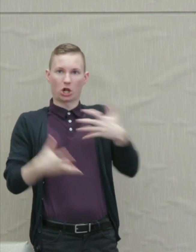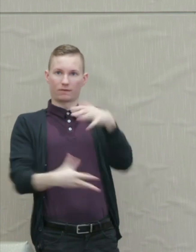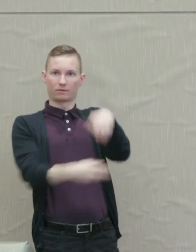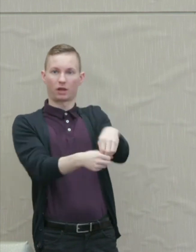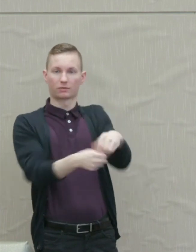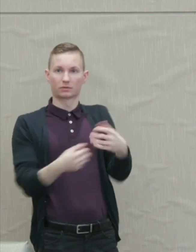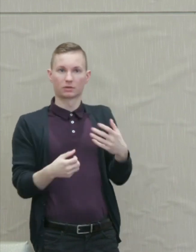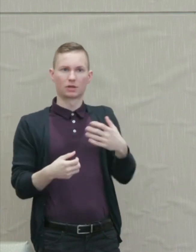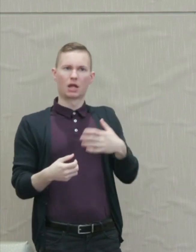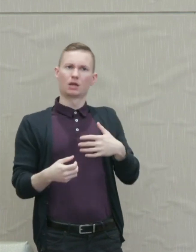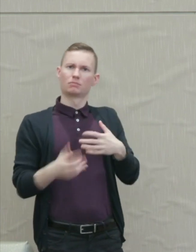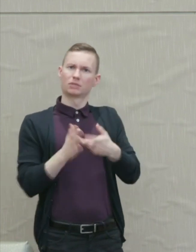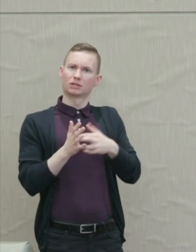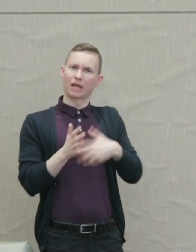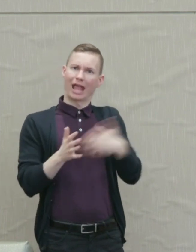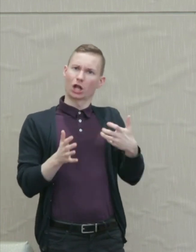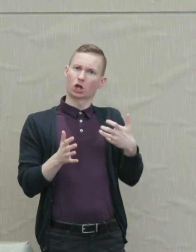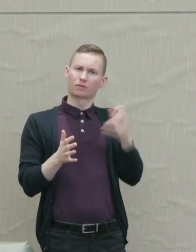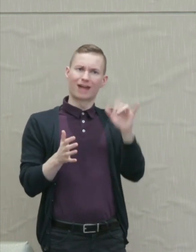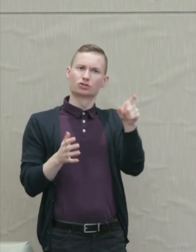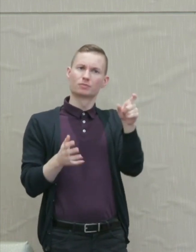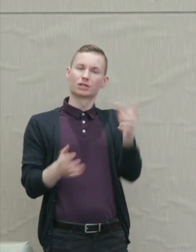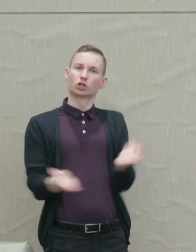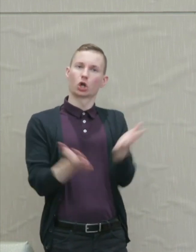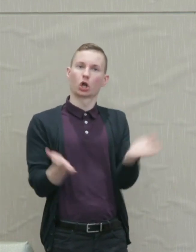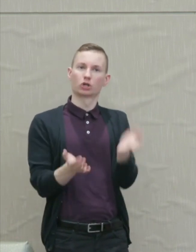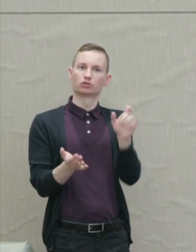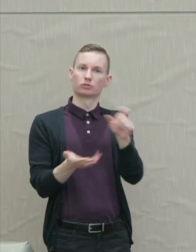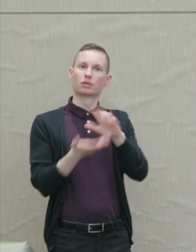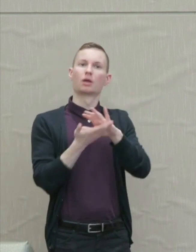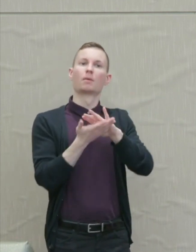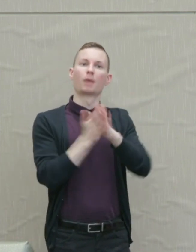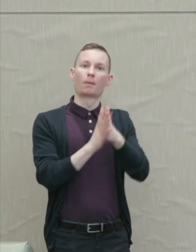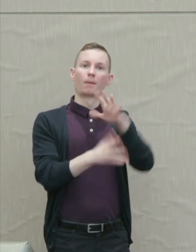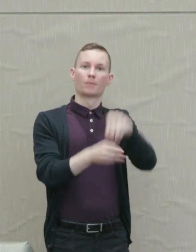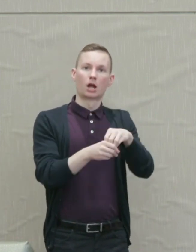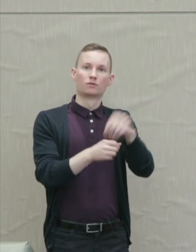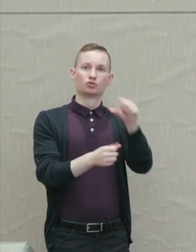that anger should therefore me encouraged as part of a social transformation.